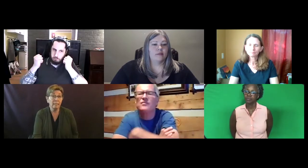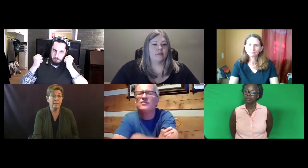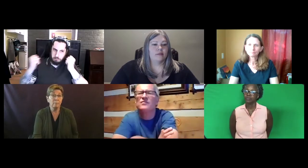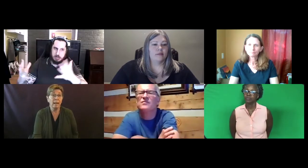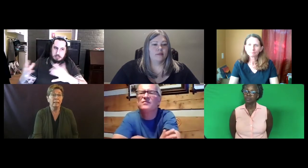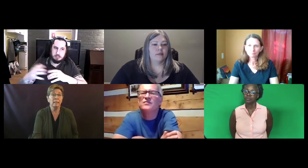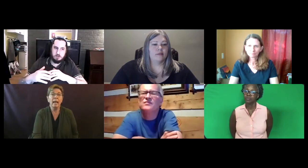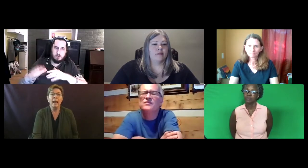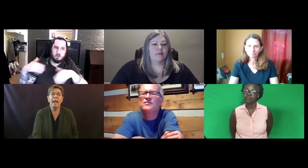That's the impact.